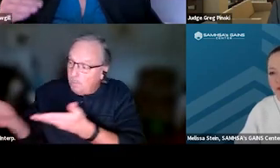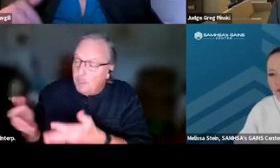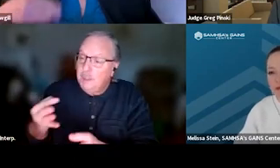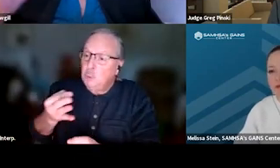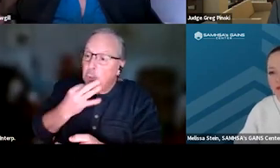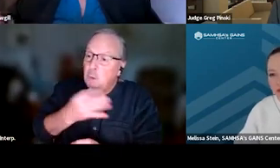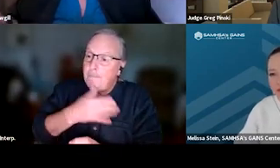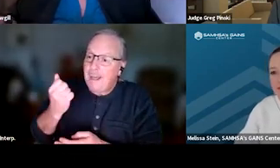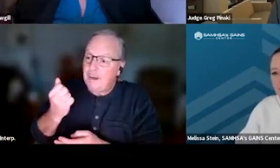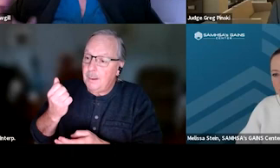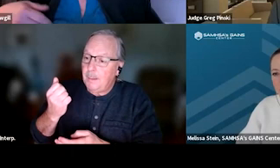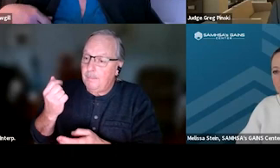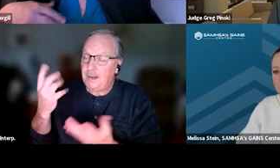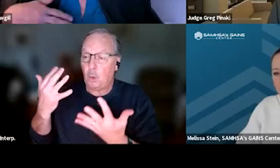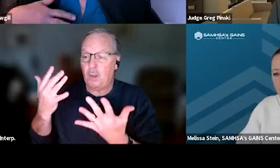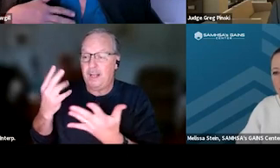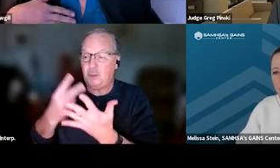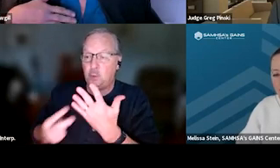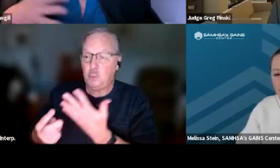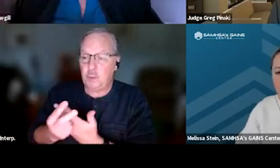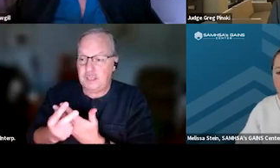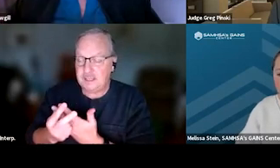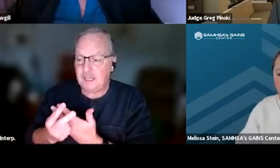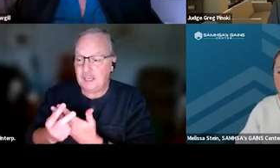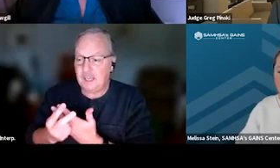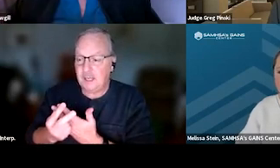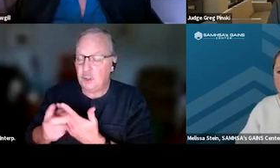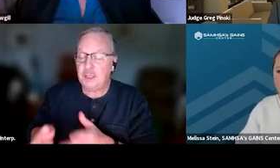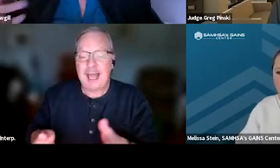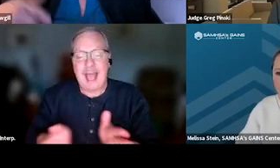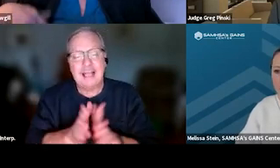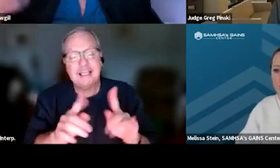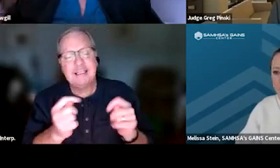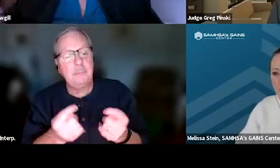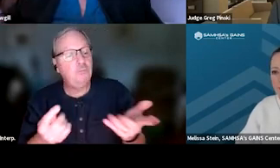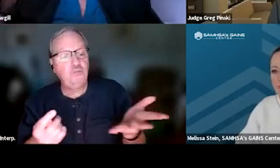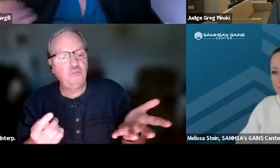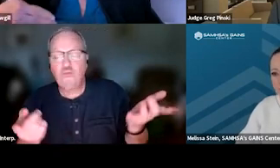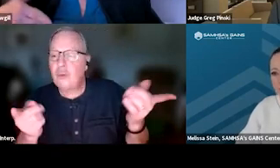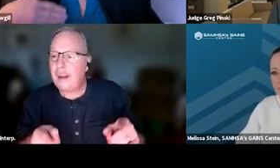but if you can only wait till the two weeks, then you are gonna ask the team what should happen, if it can wait till court or not,